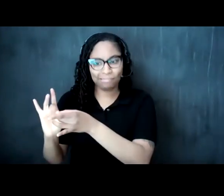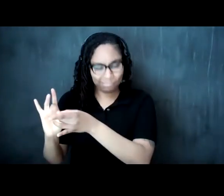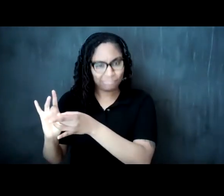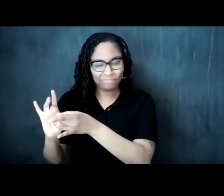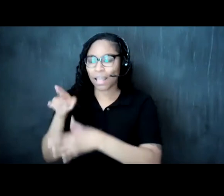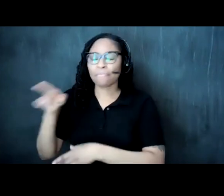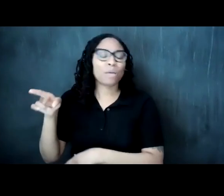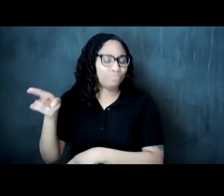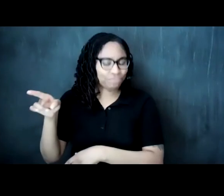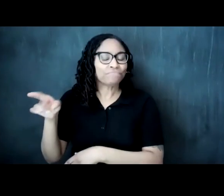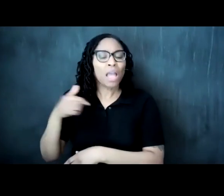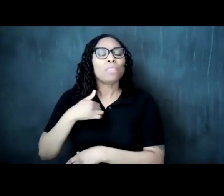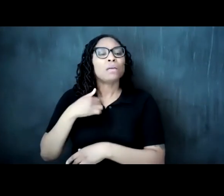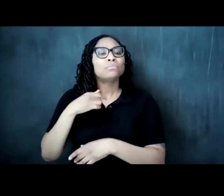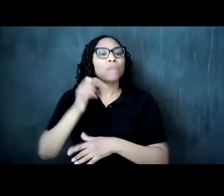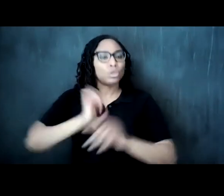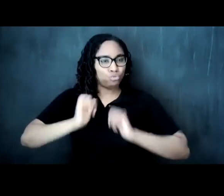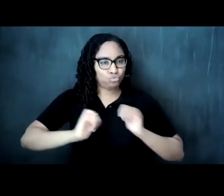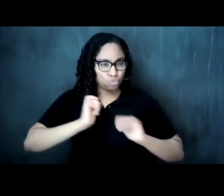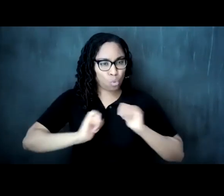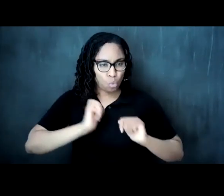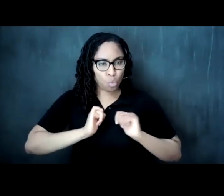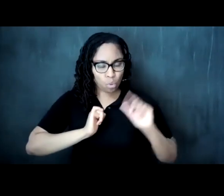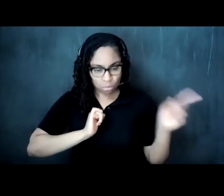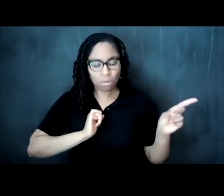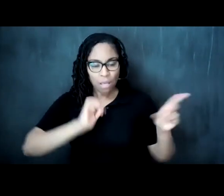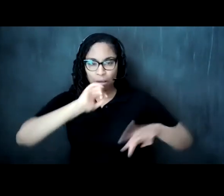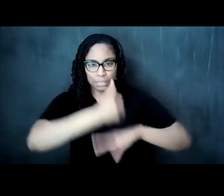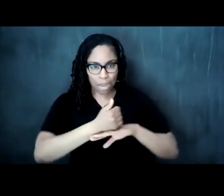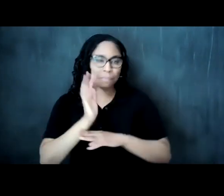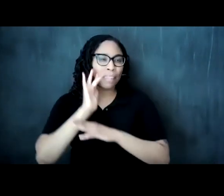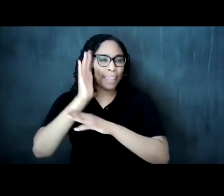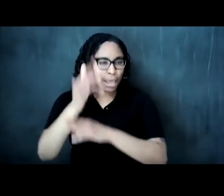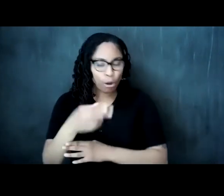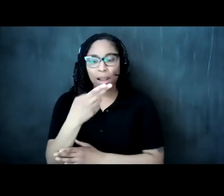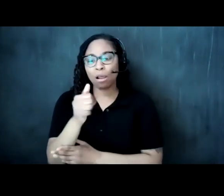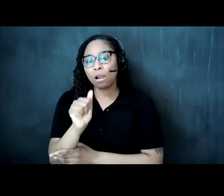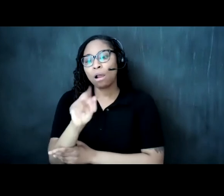i'm producing at harvard a little bit later this year and when she was telling me about some of